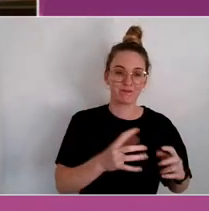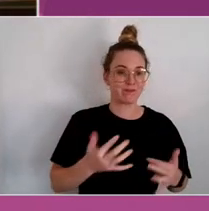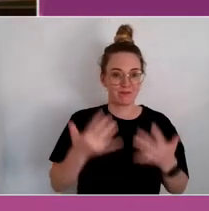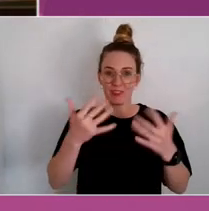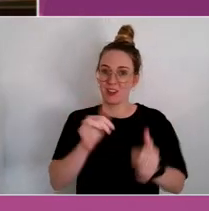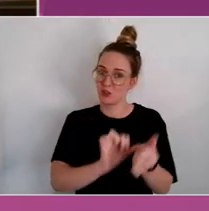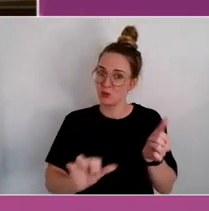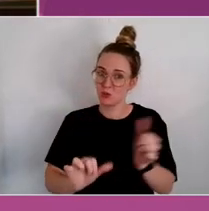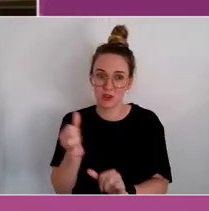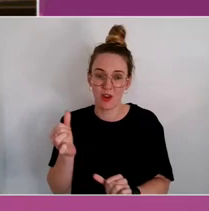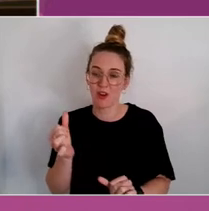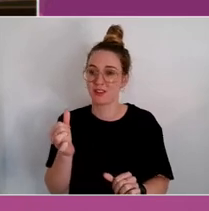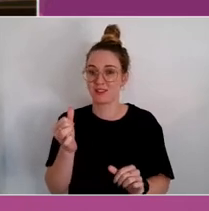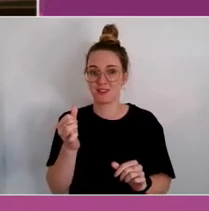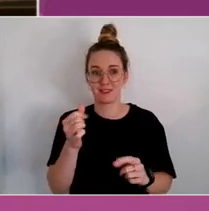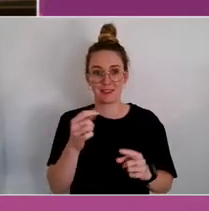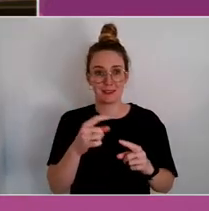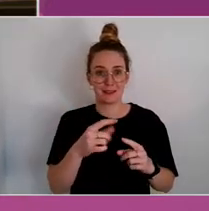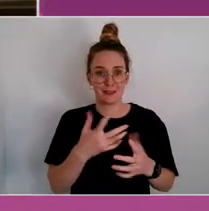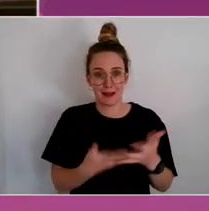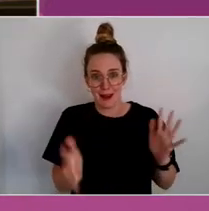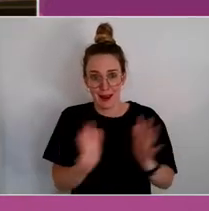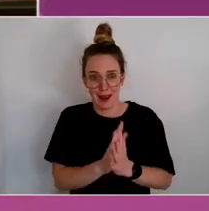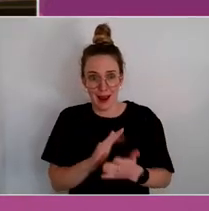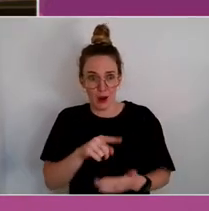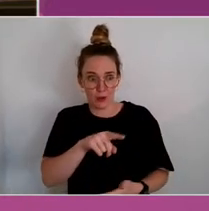of our interaction with the judicial system.